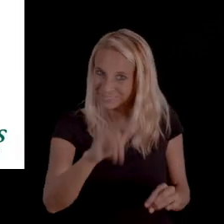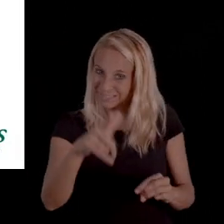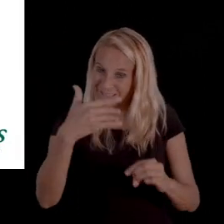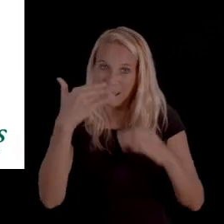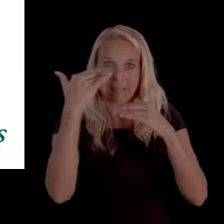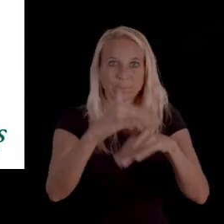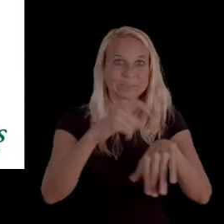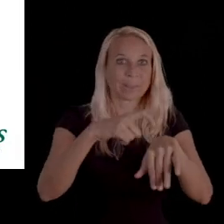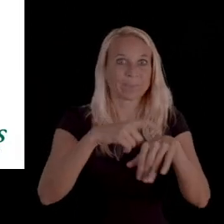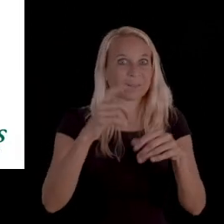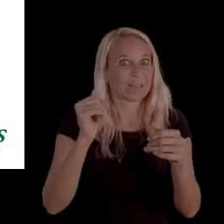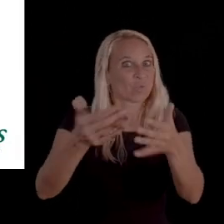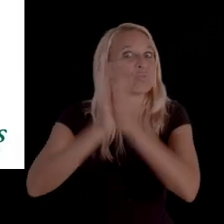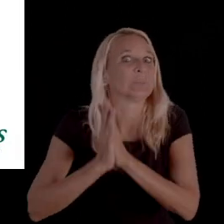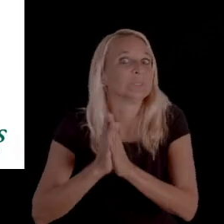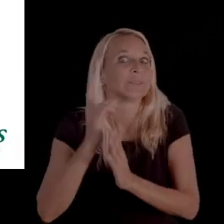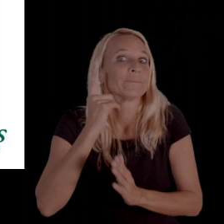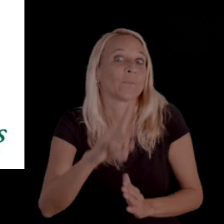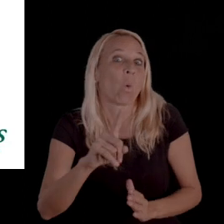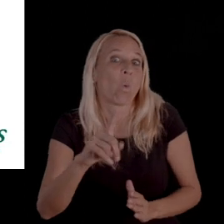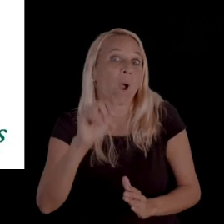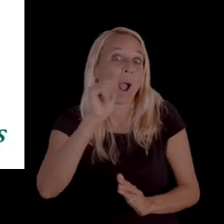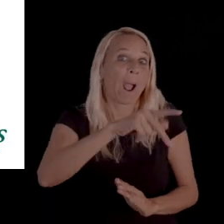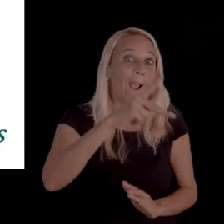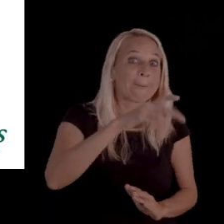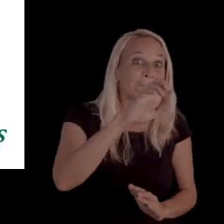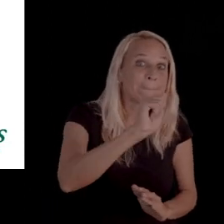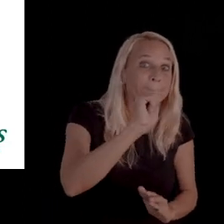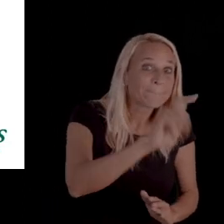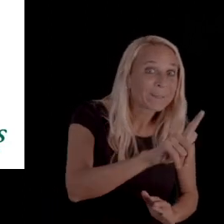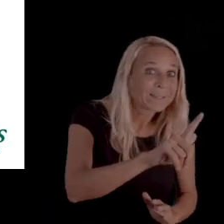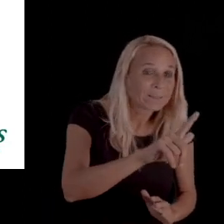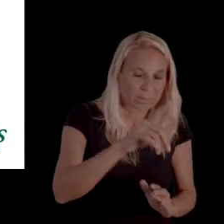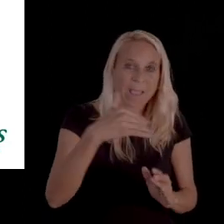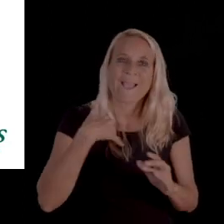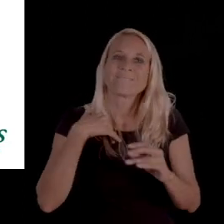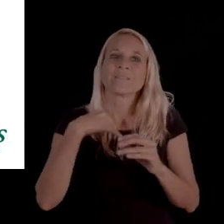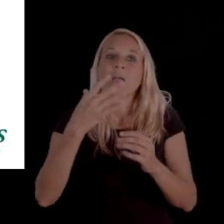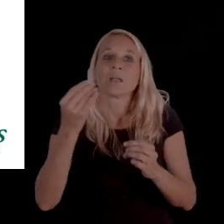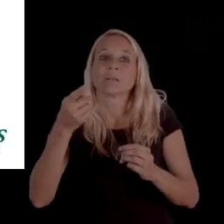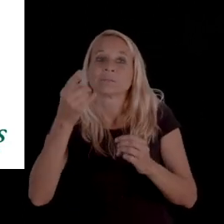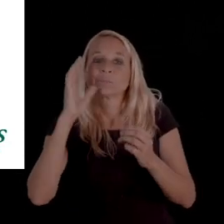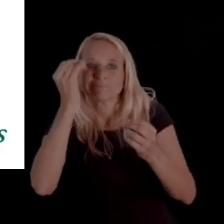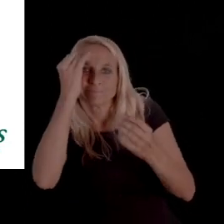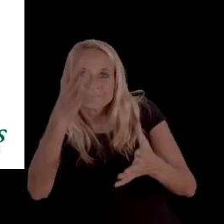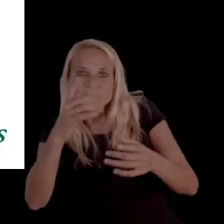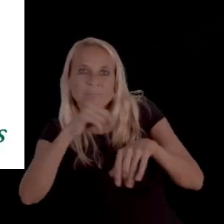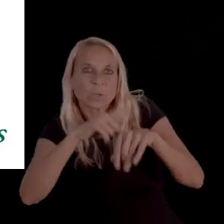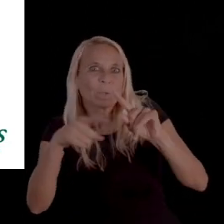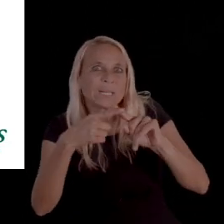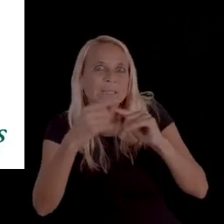that you have this amount of time to request an appeal. They may not say internal appeal,